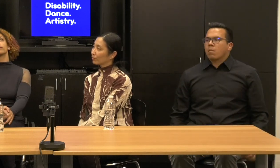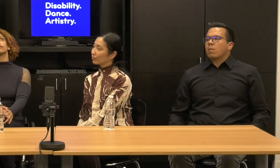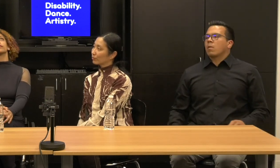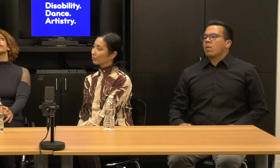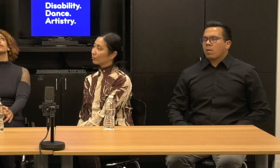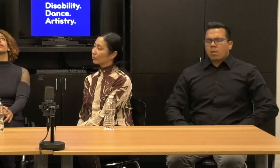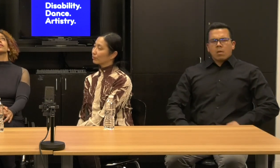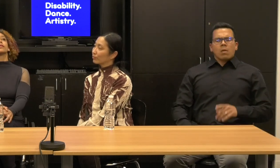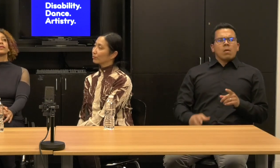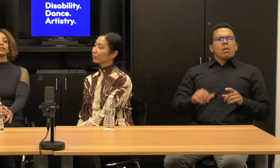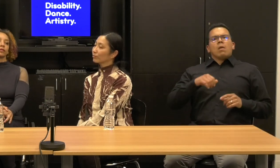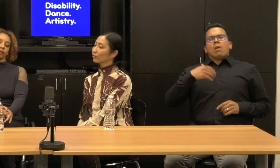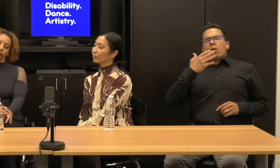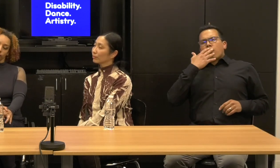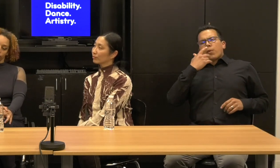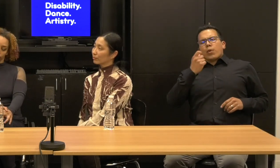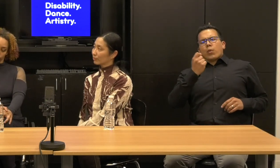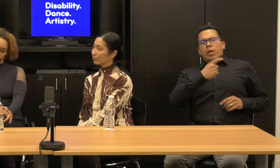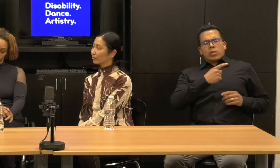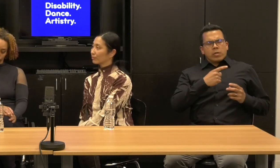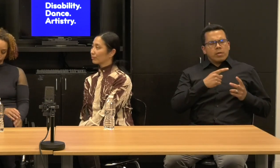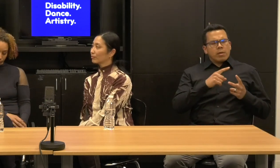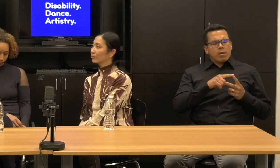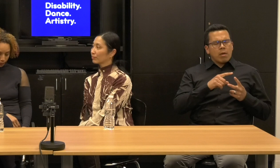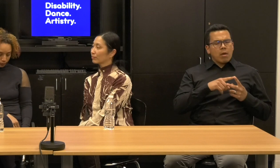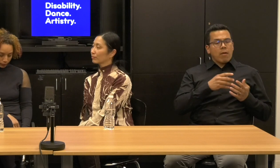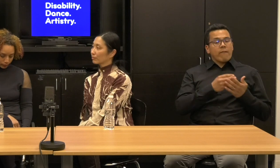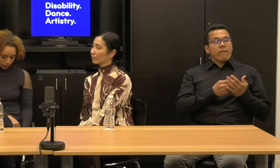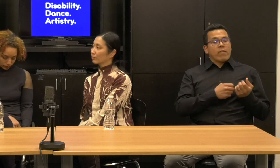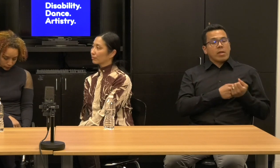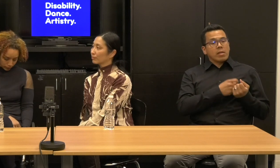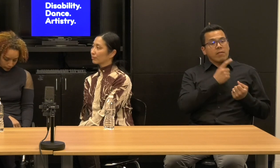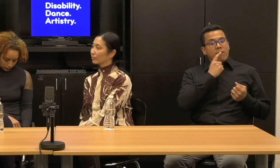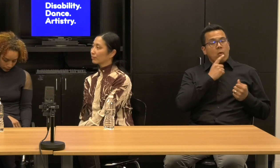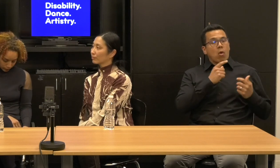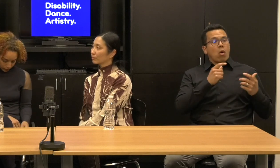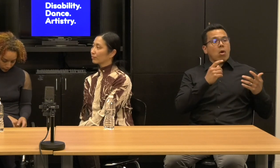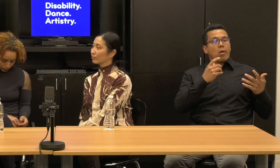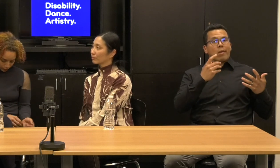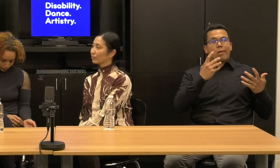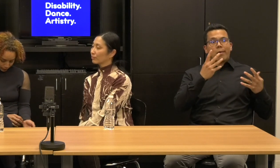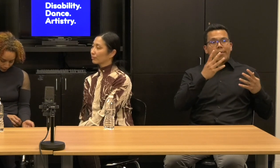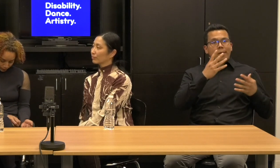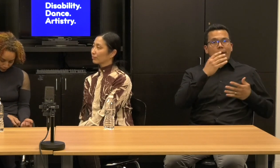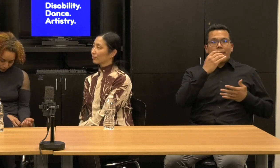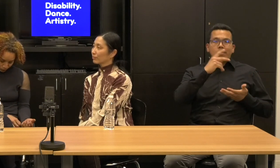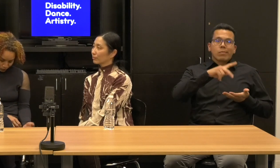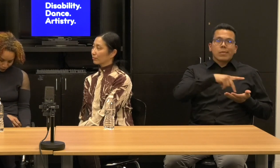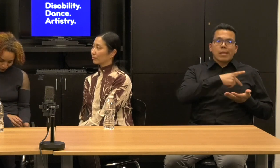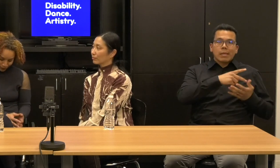I mean, in some ways, you know, we've talked about in this, in descent and those things are not necessarily so separate, right?